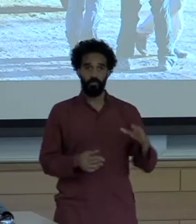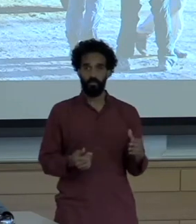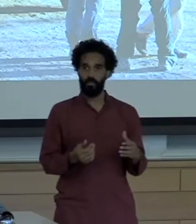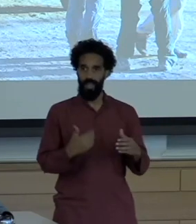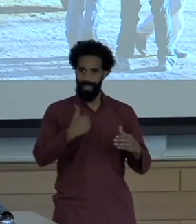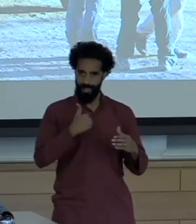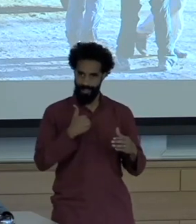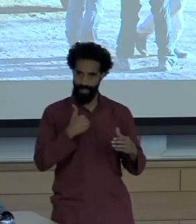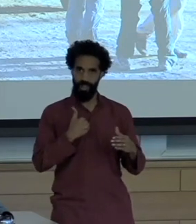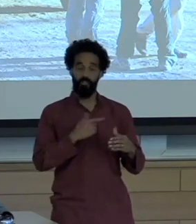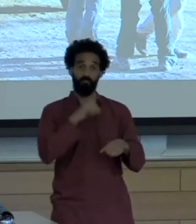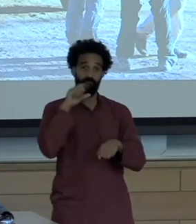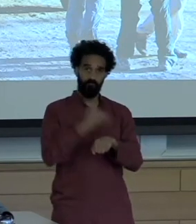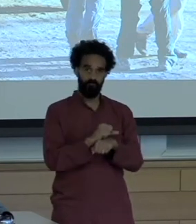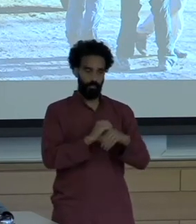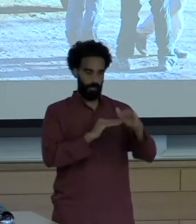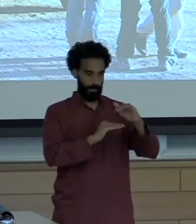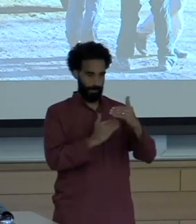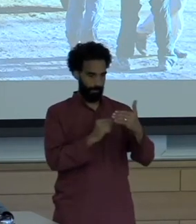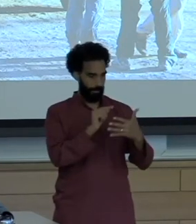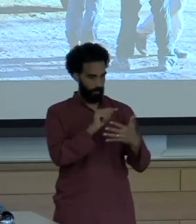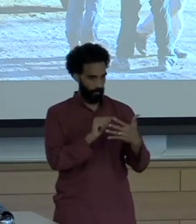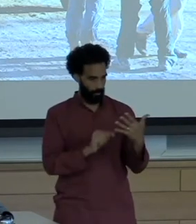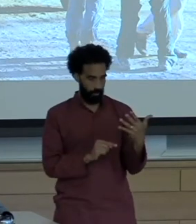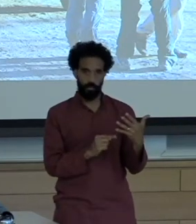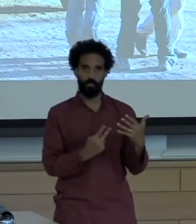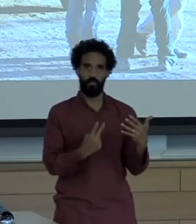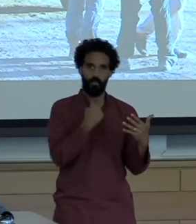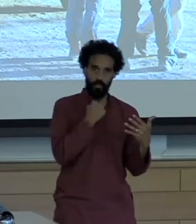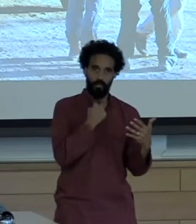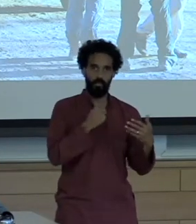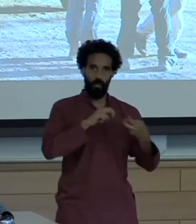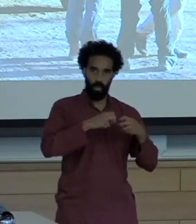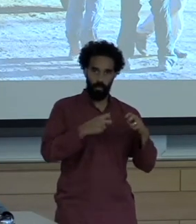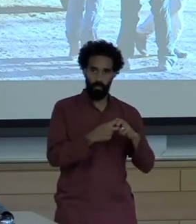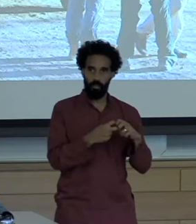The news from the places on the front lines of the environmental crises